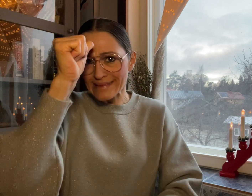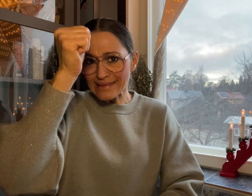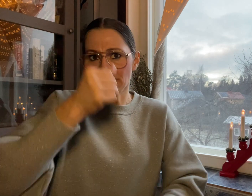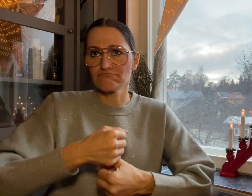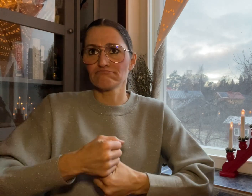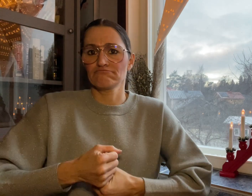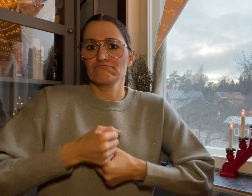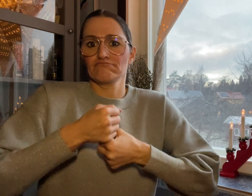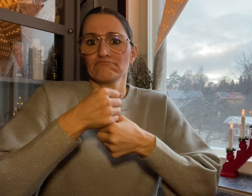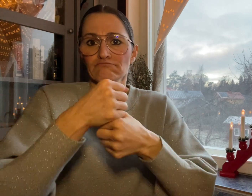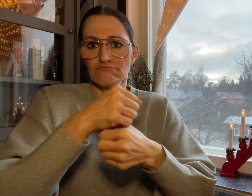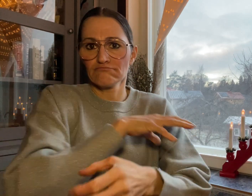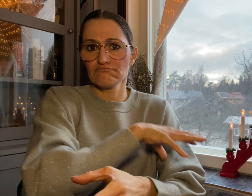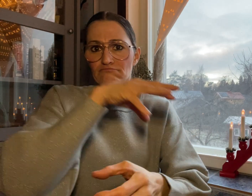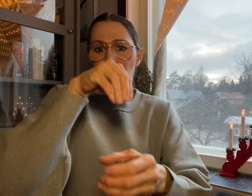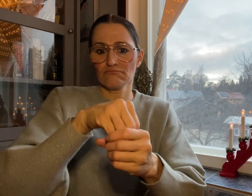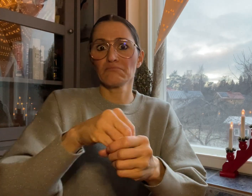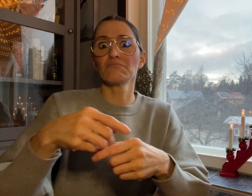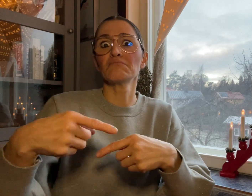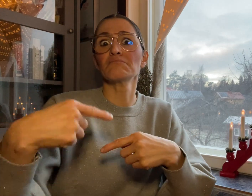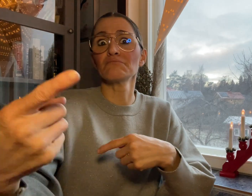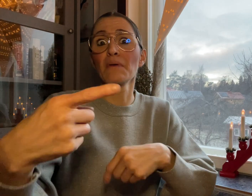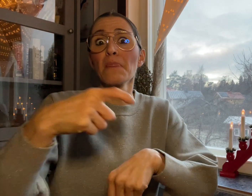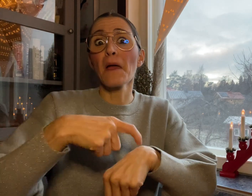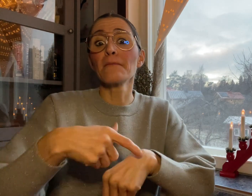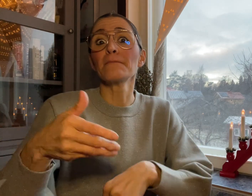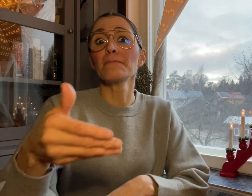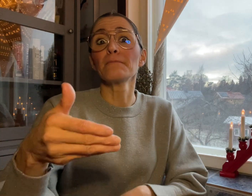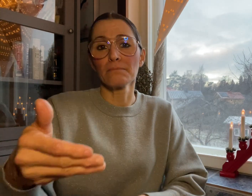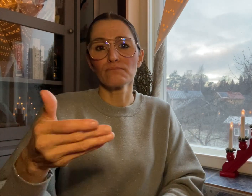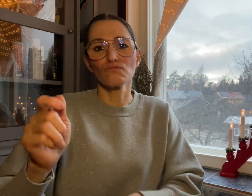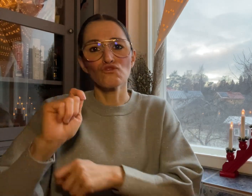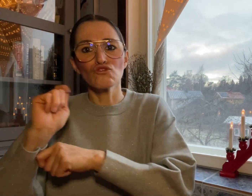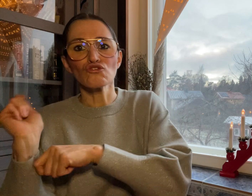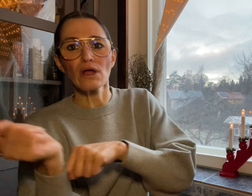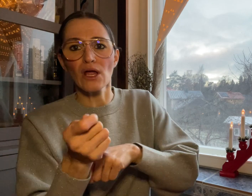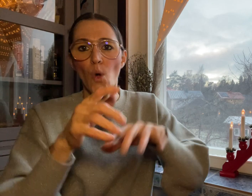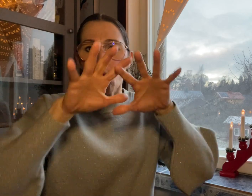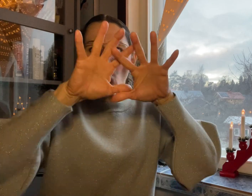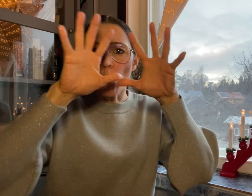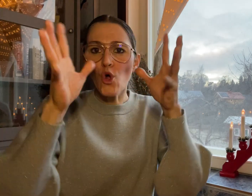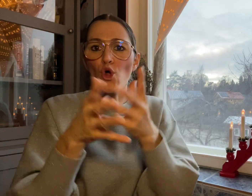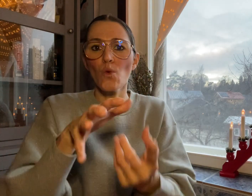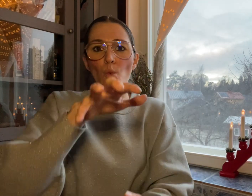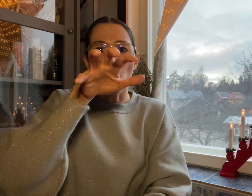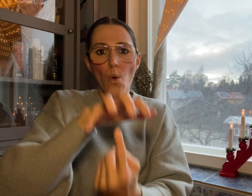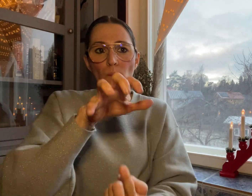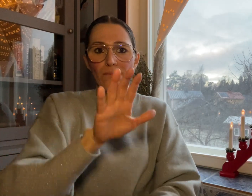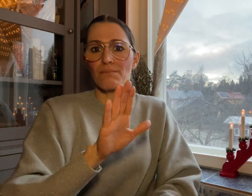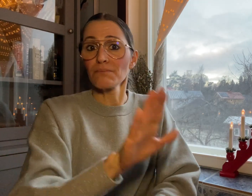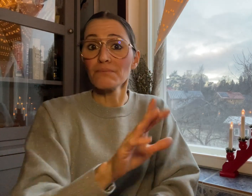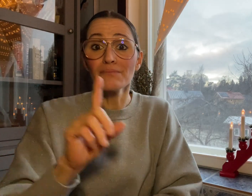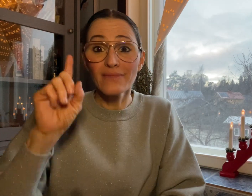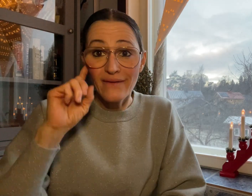Indian representation in the upcoming Cricket World Cup